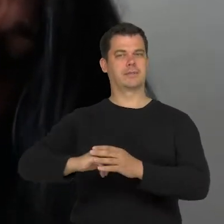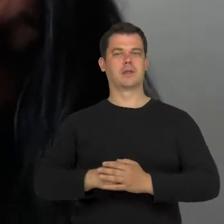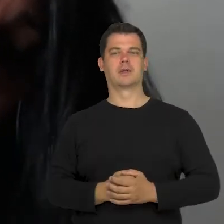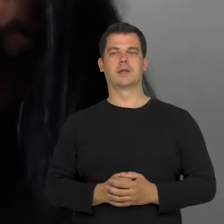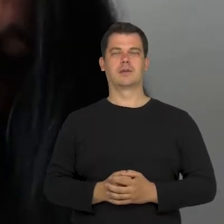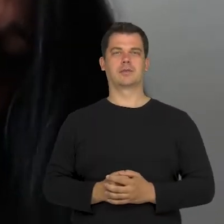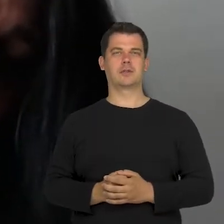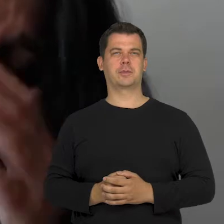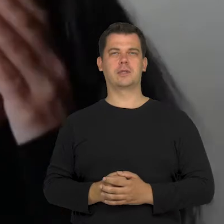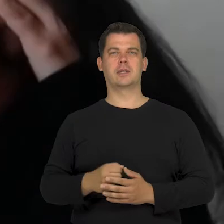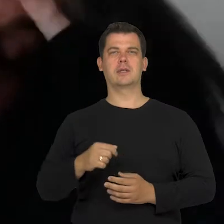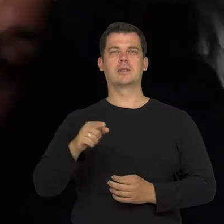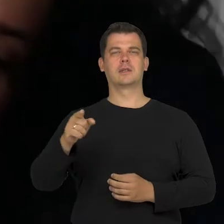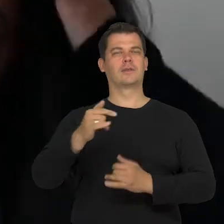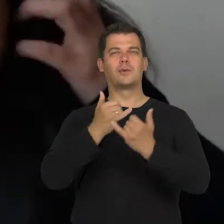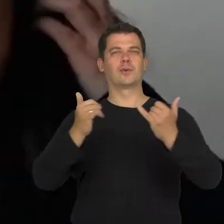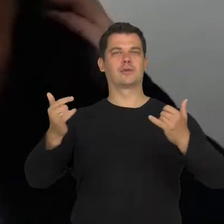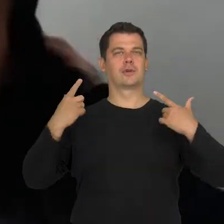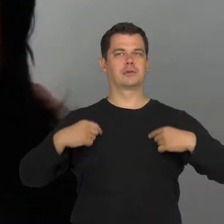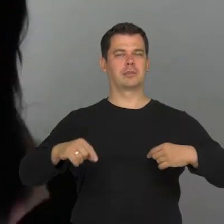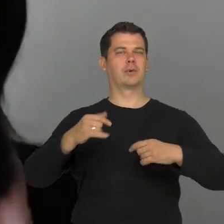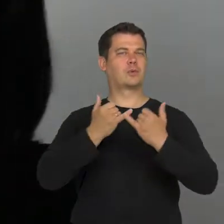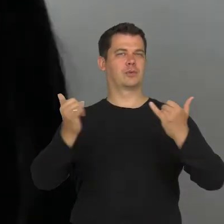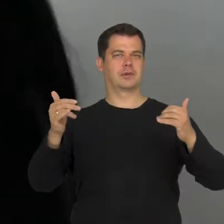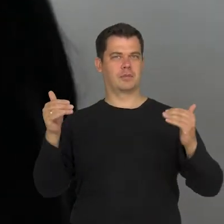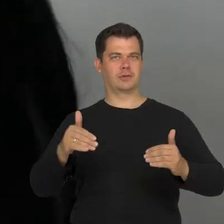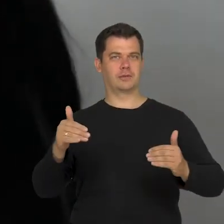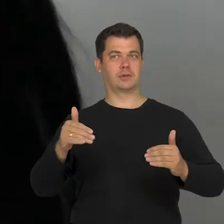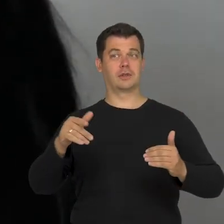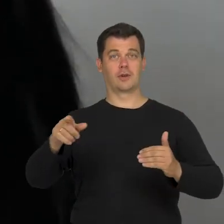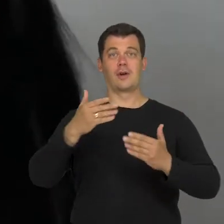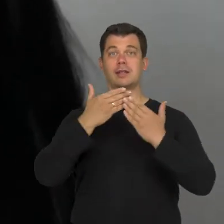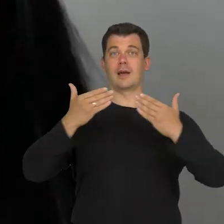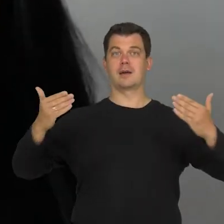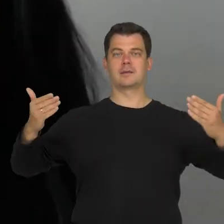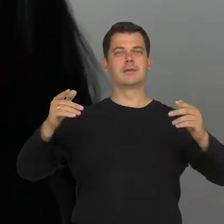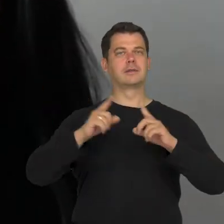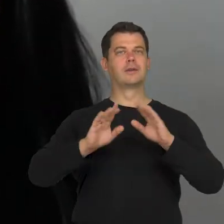with altered mobility or abilities to perform and be represented in the theatre.